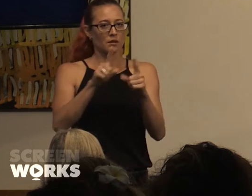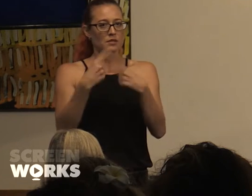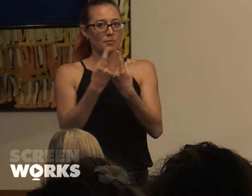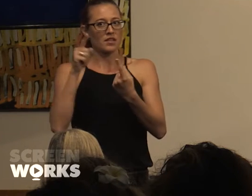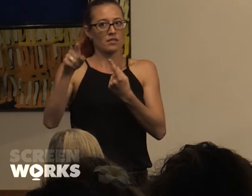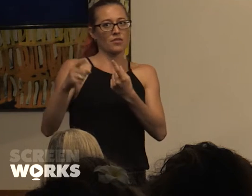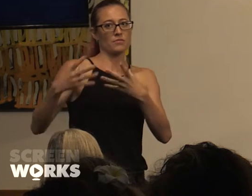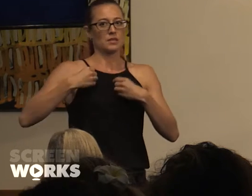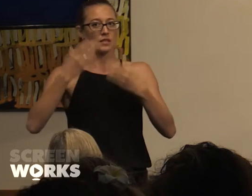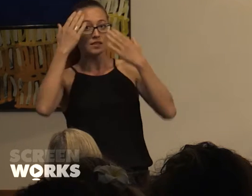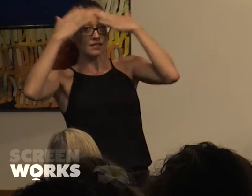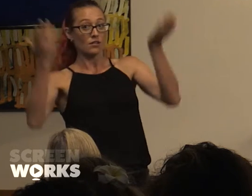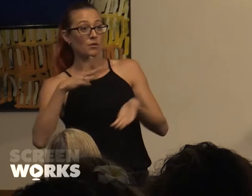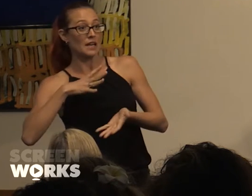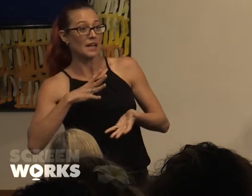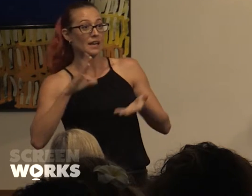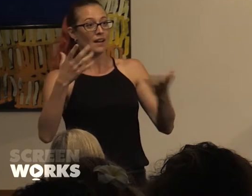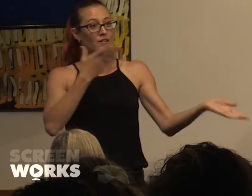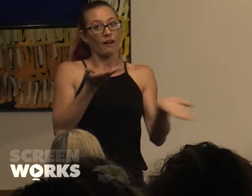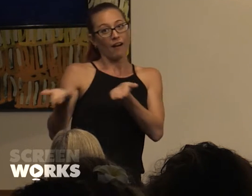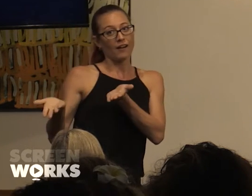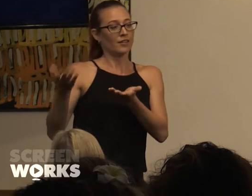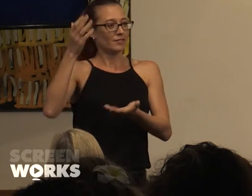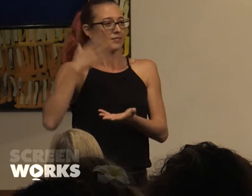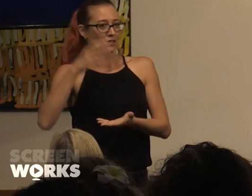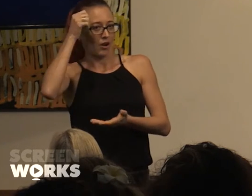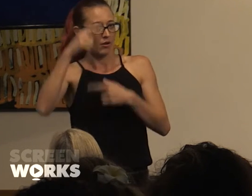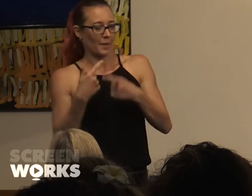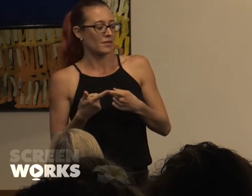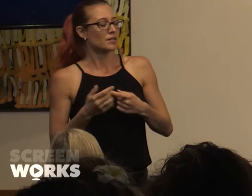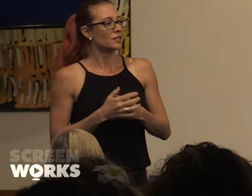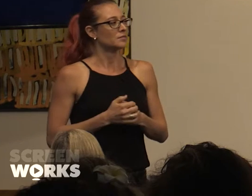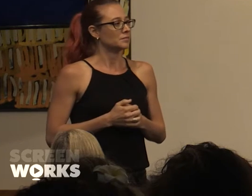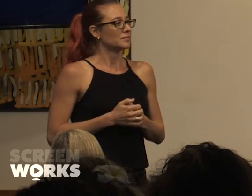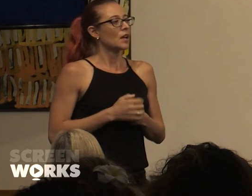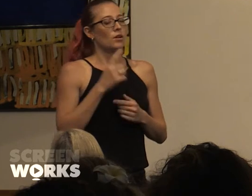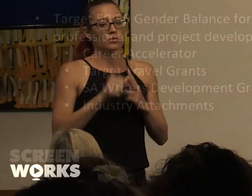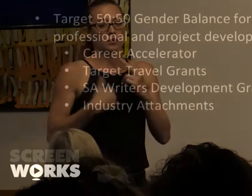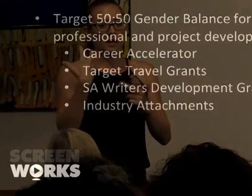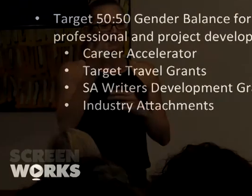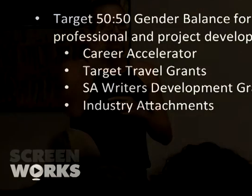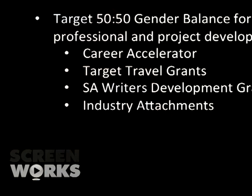needed and needs to move on to know about. We also have a 50-50 target which